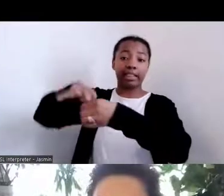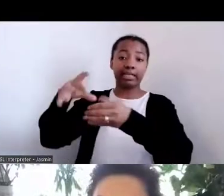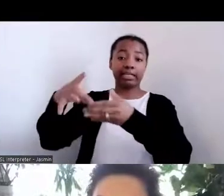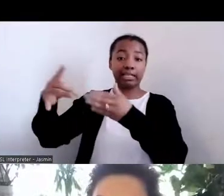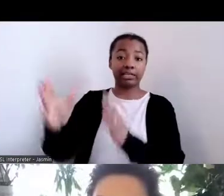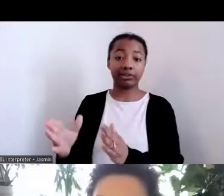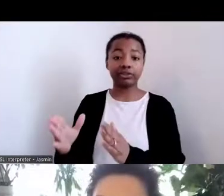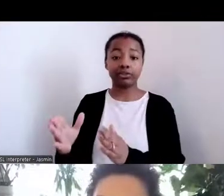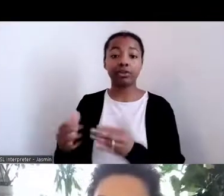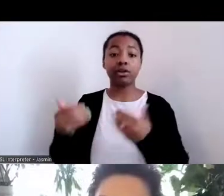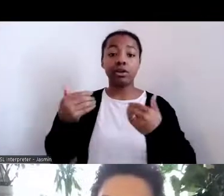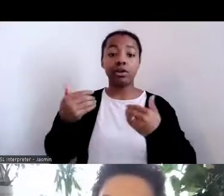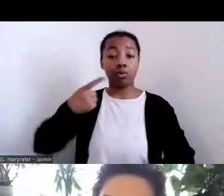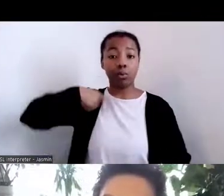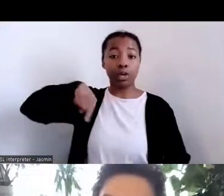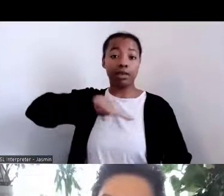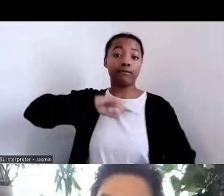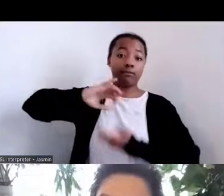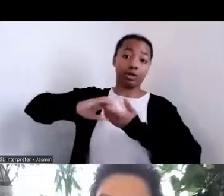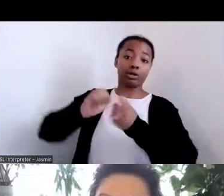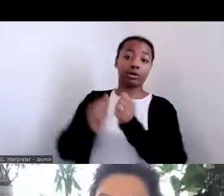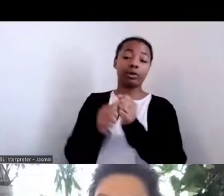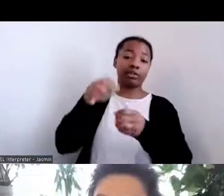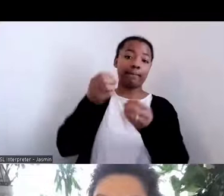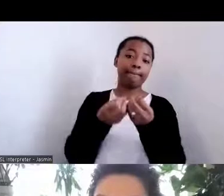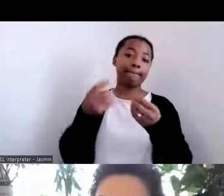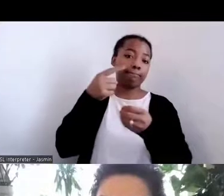leaders that have championed the work forward and as well